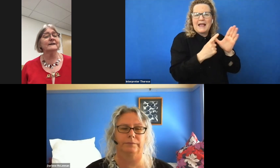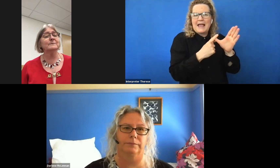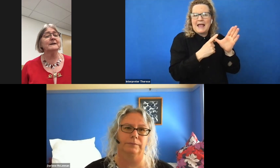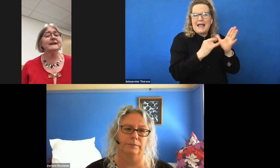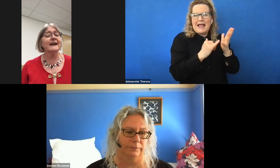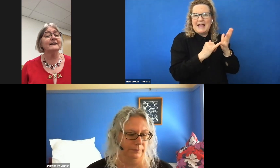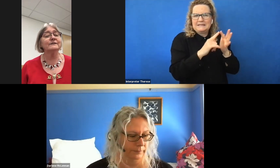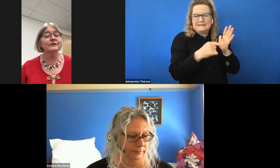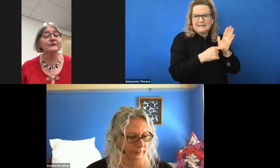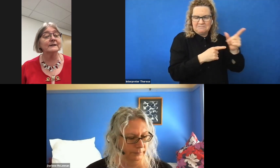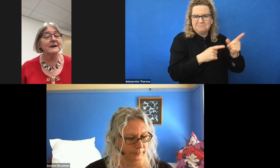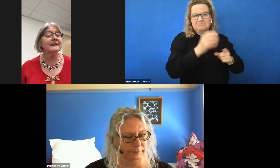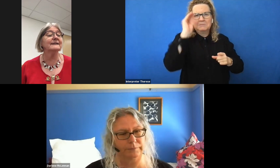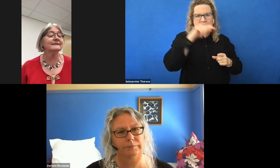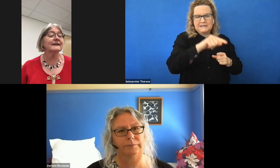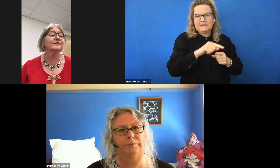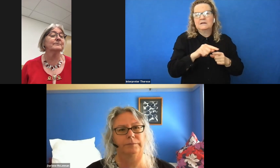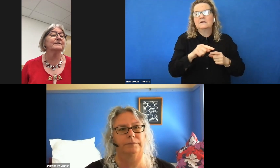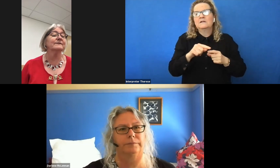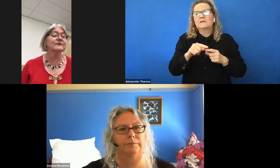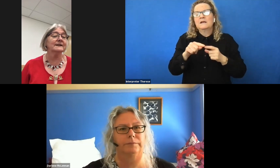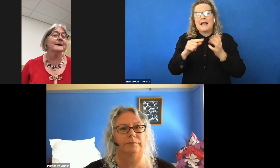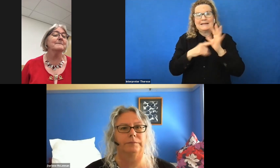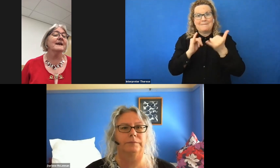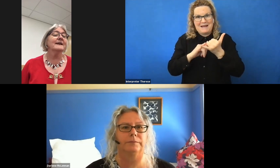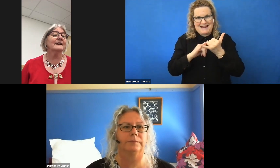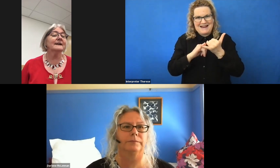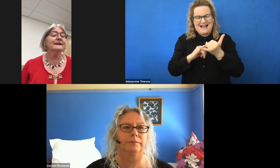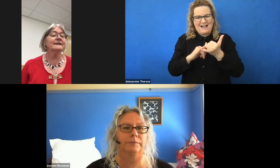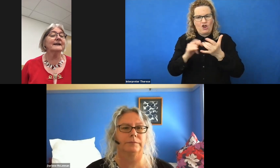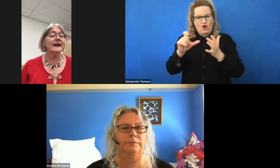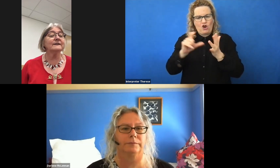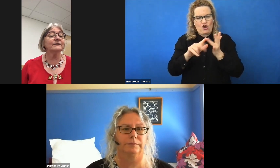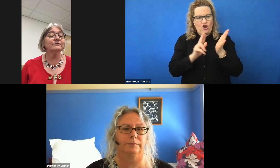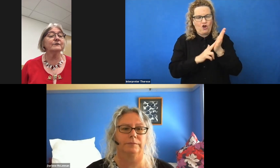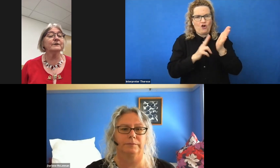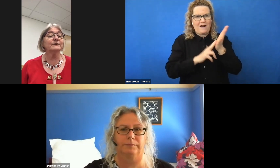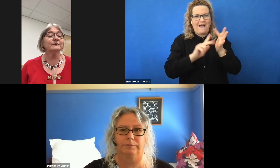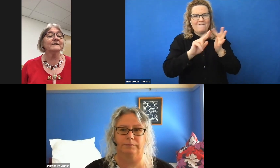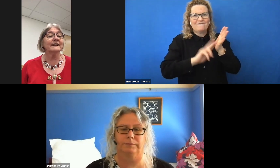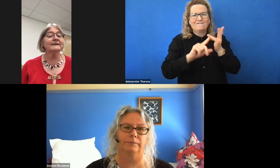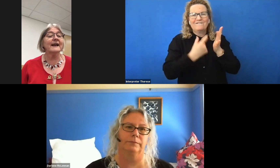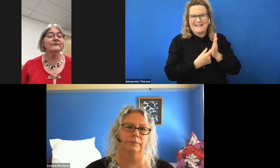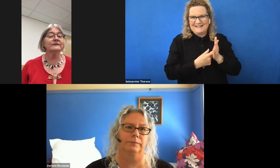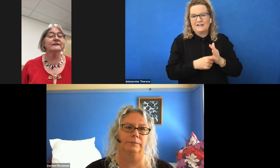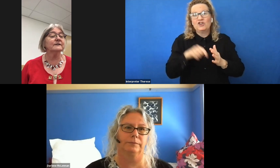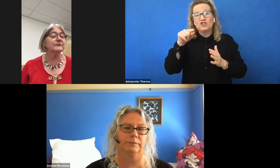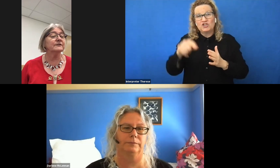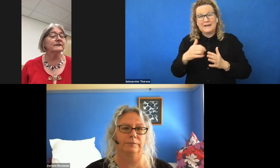committee and as Tasmanian state chapter convenor. Darlene is an active contributor to ATEND advocacy